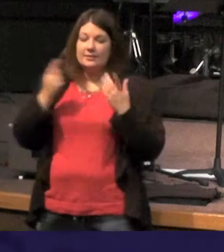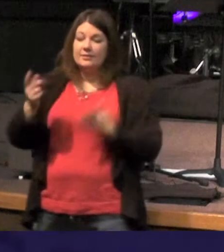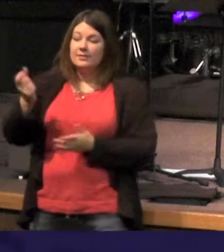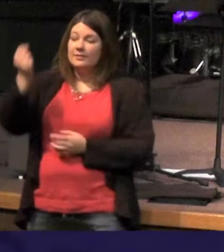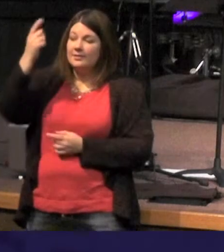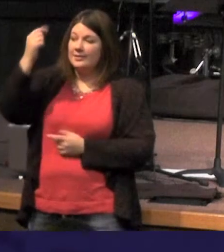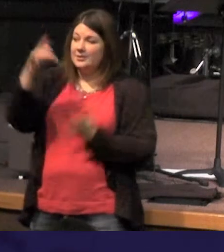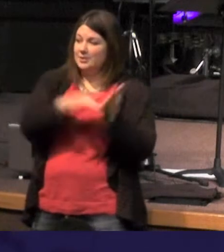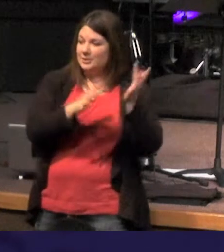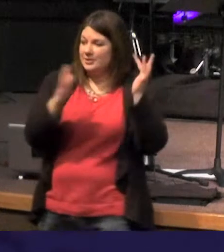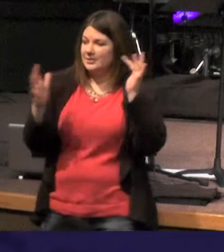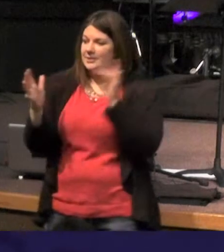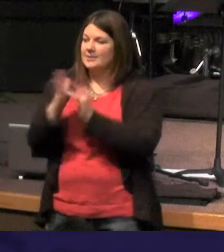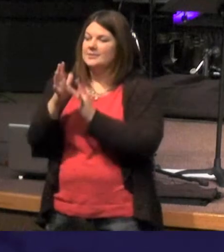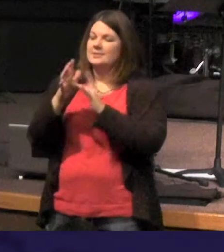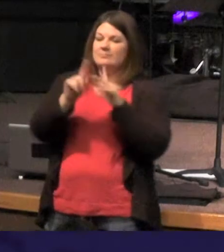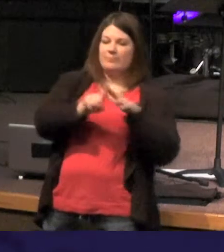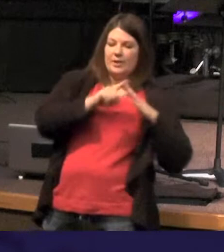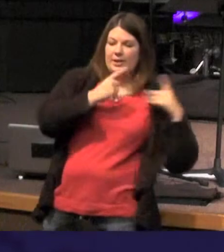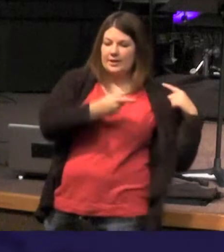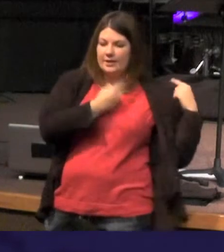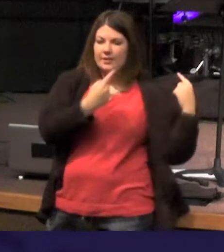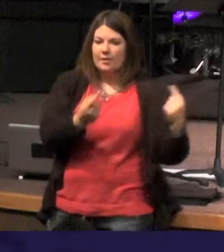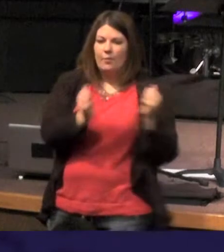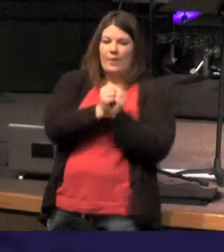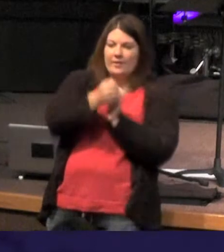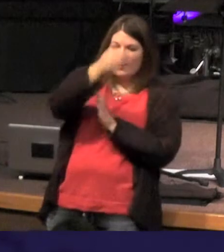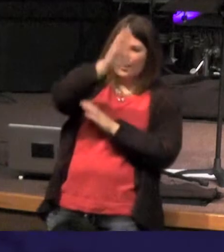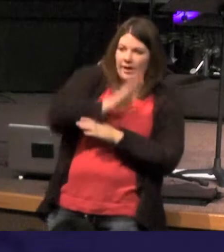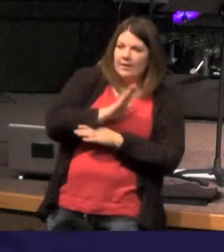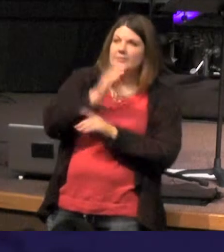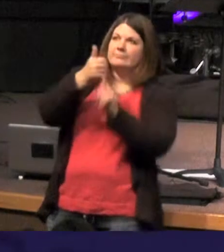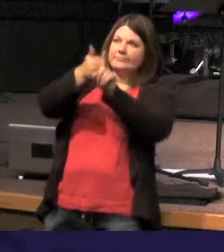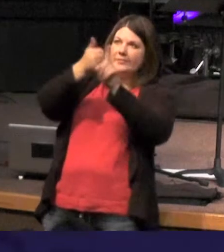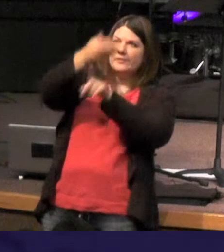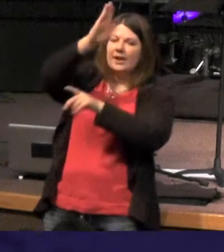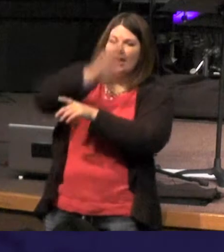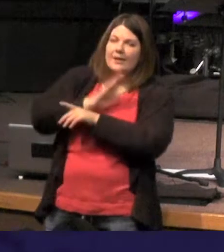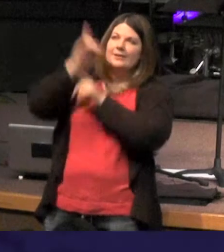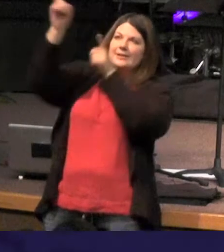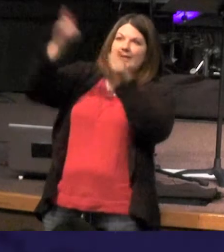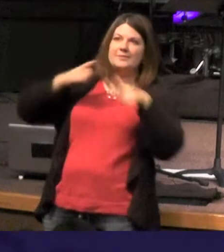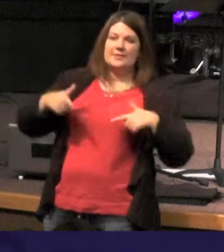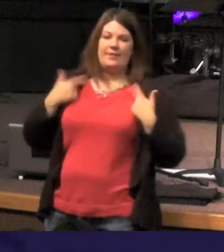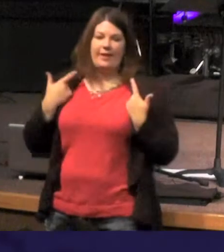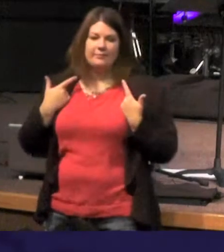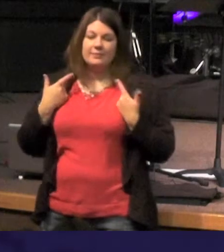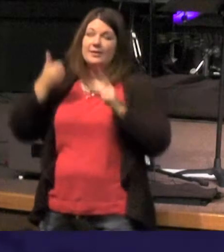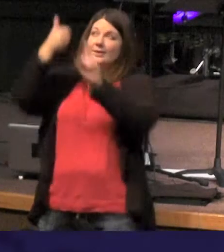in the beginning with God was God that he's a source of life and he is